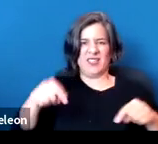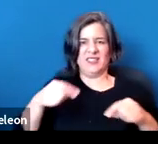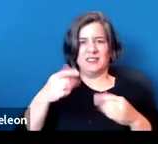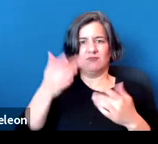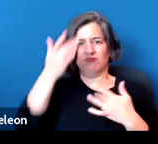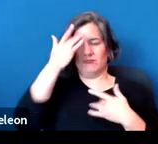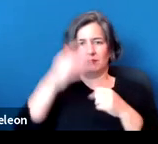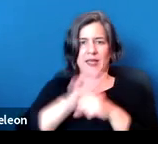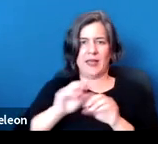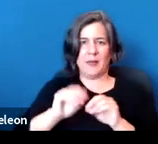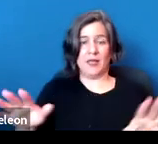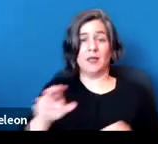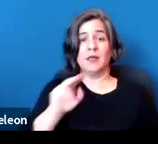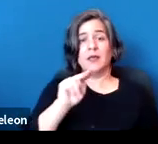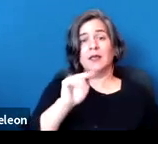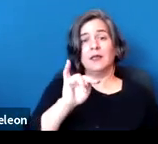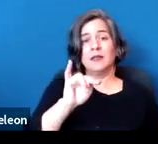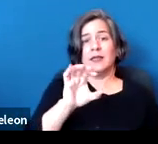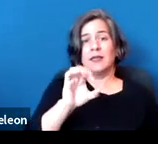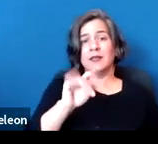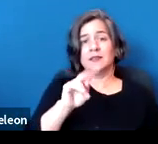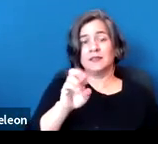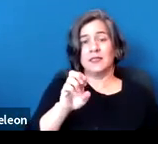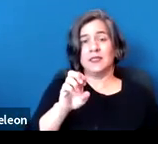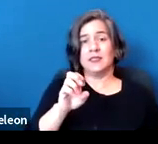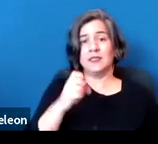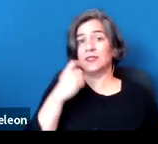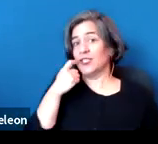Nicotine addiction potentially is an impairment, so the implication